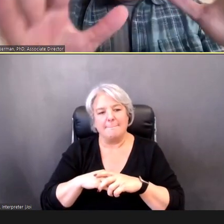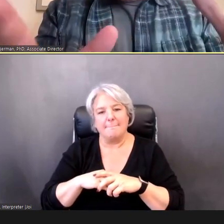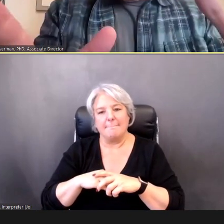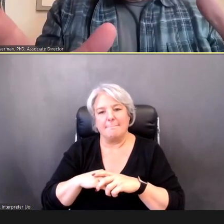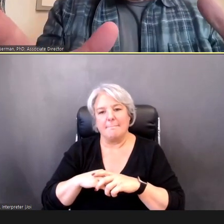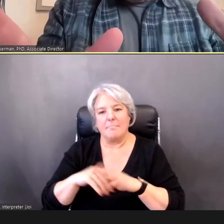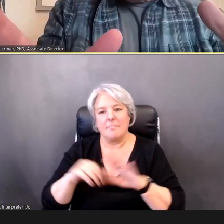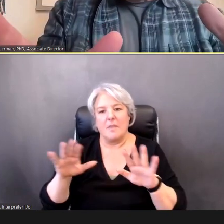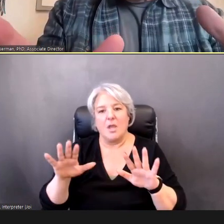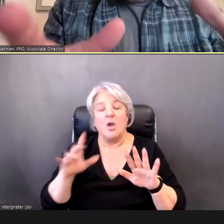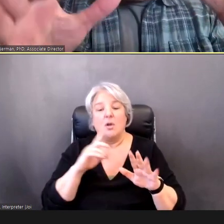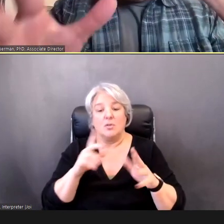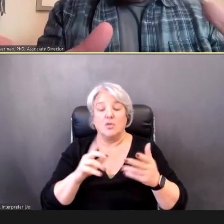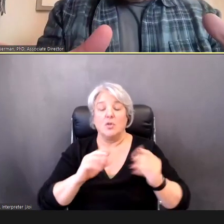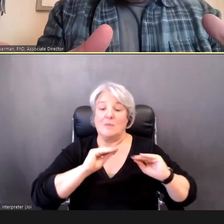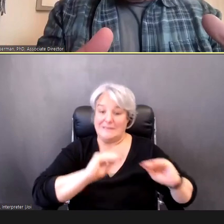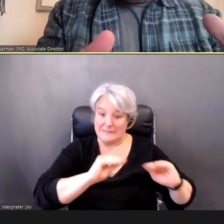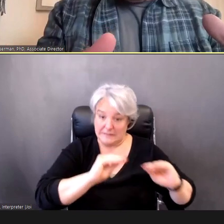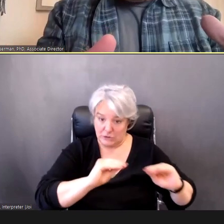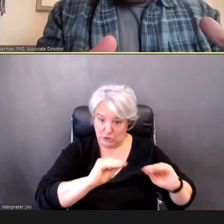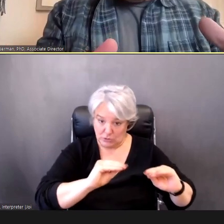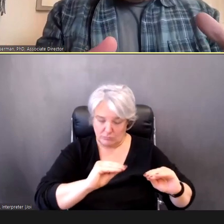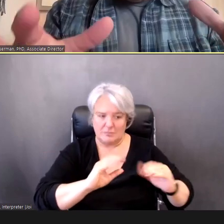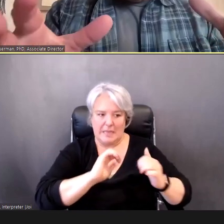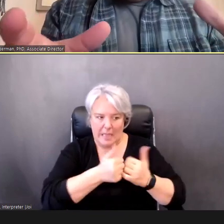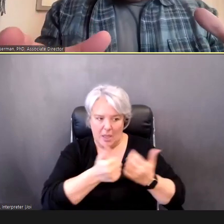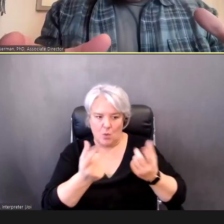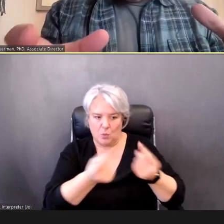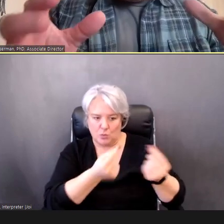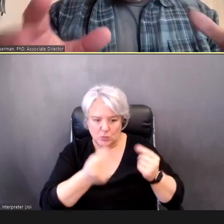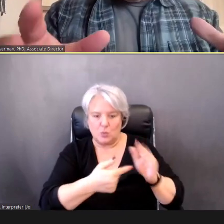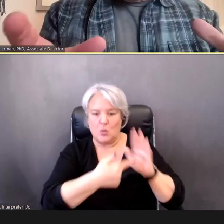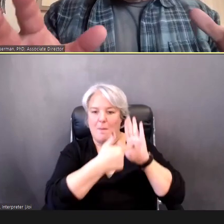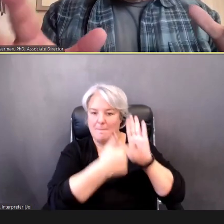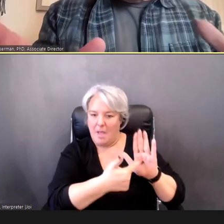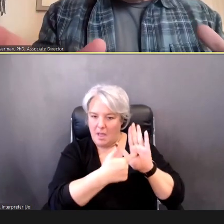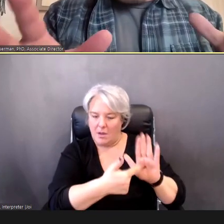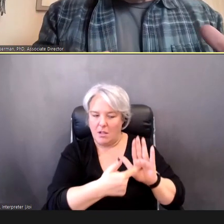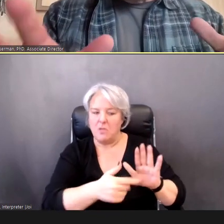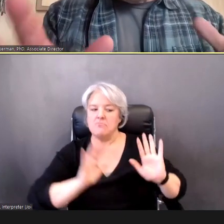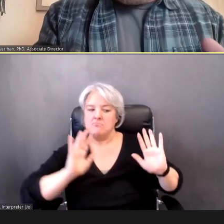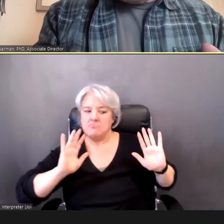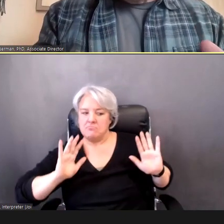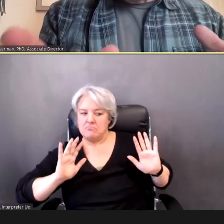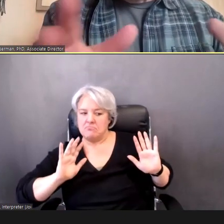So you condition the Child, you've gotten to the point, where, okay, they really understand the game you've set up with raising